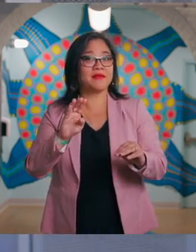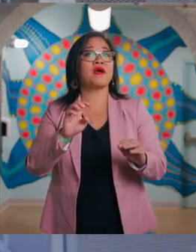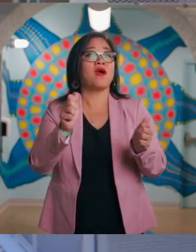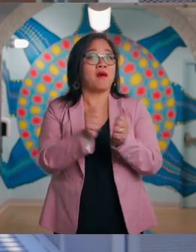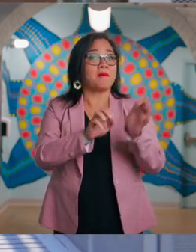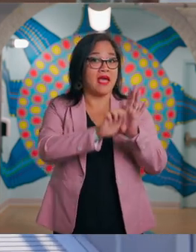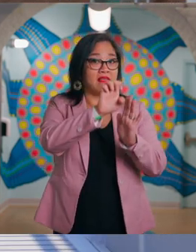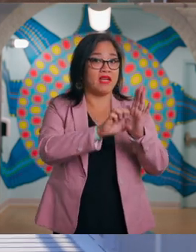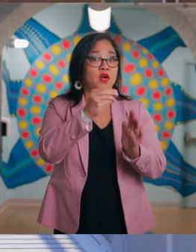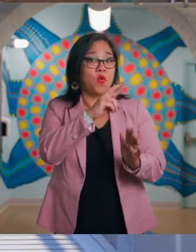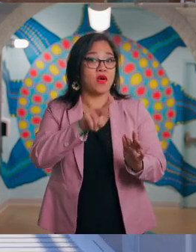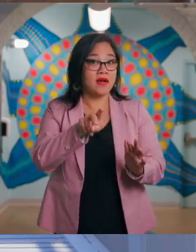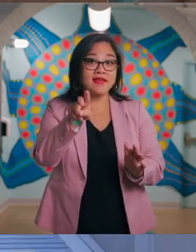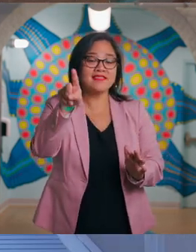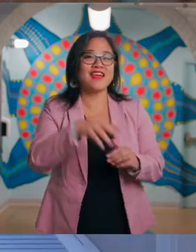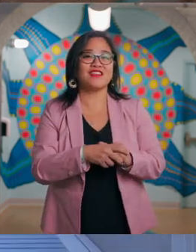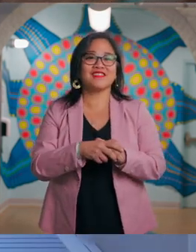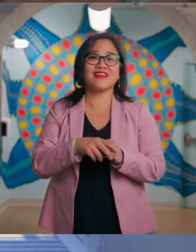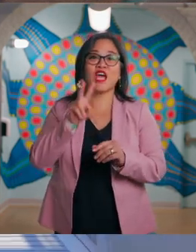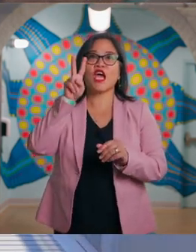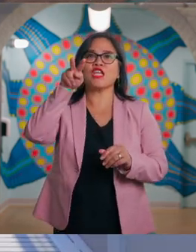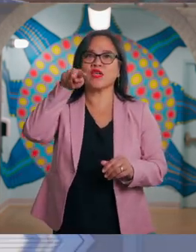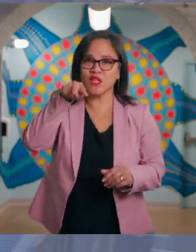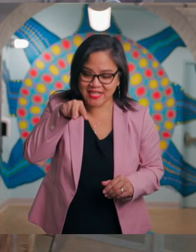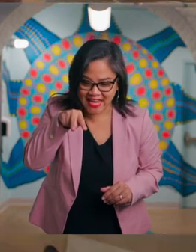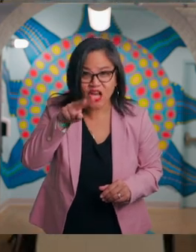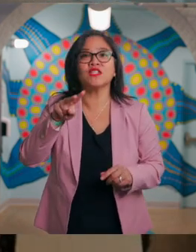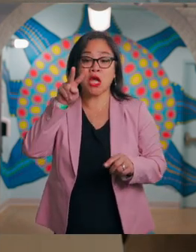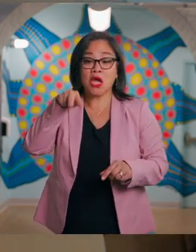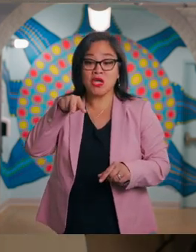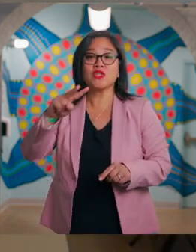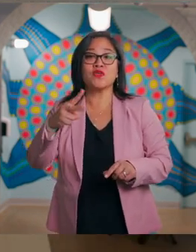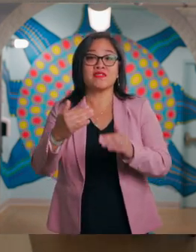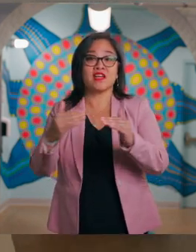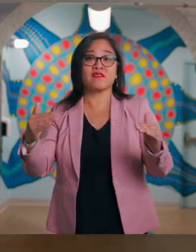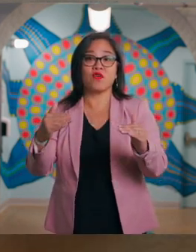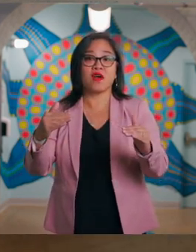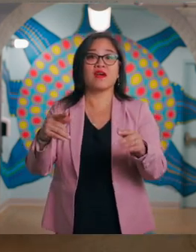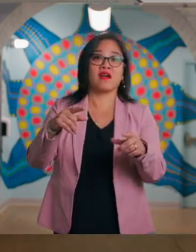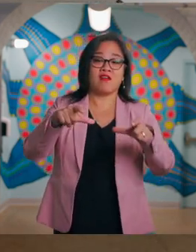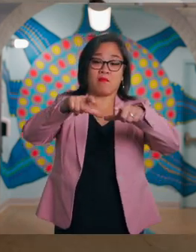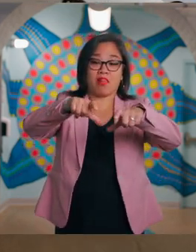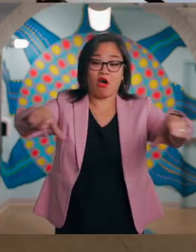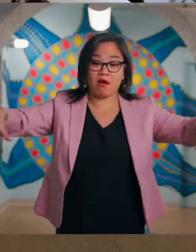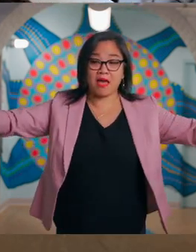You can look down on the second floor from a long balcony.